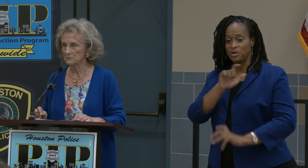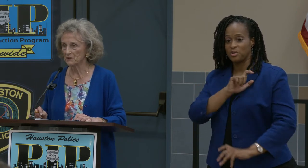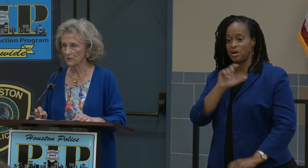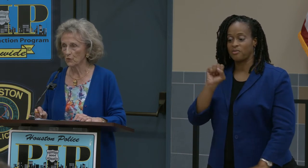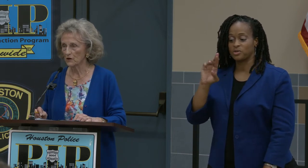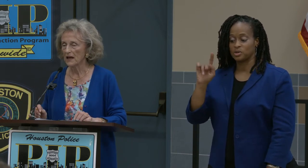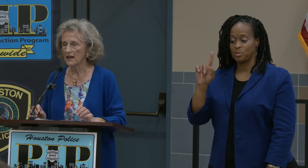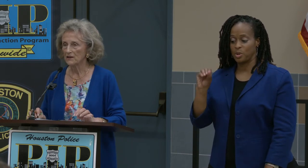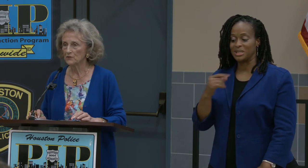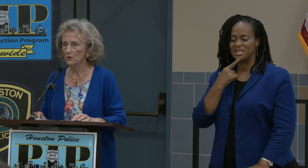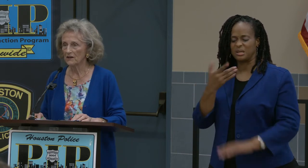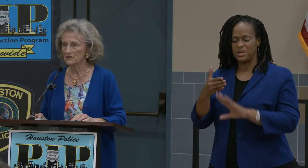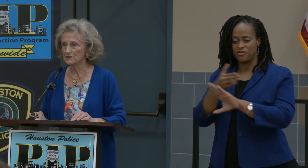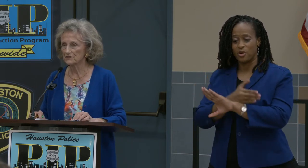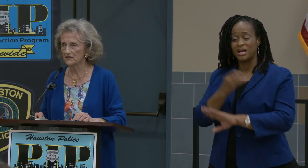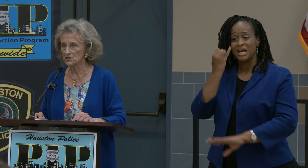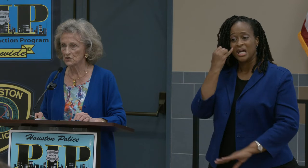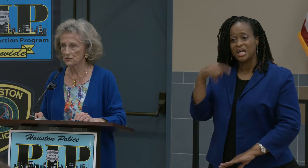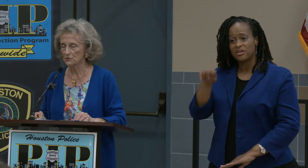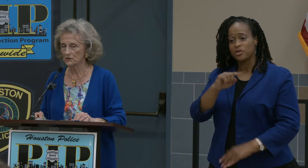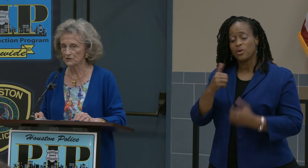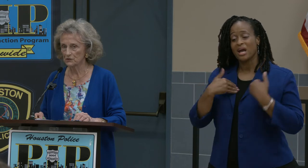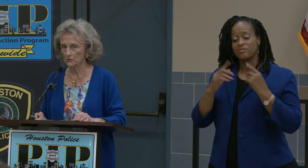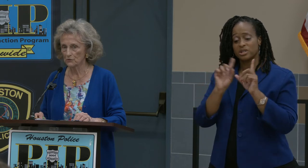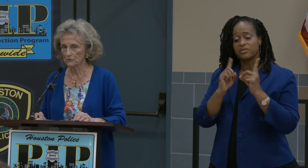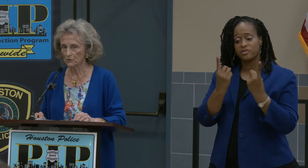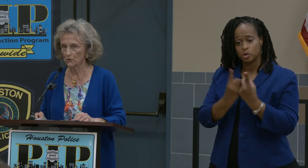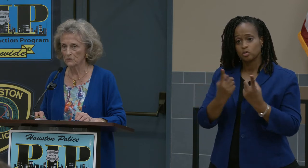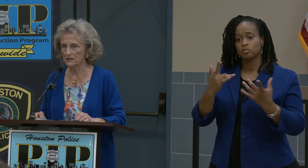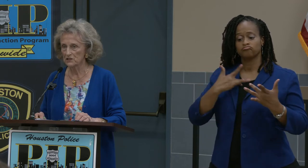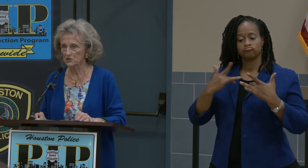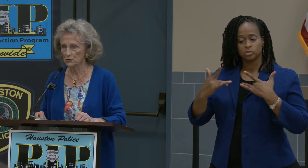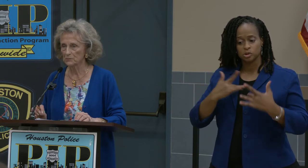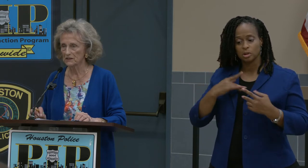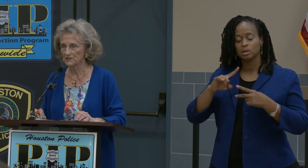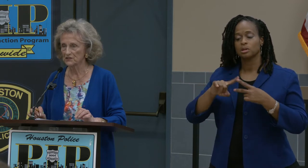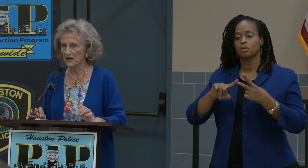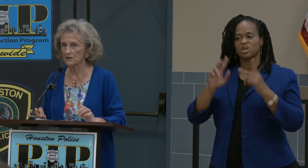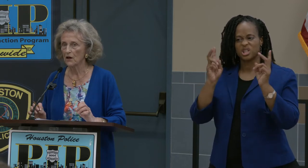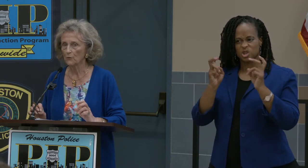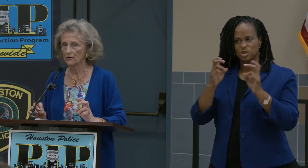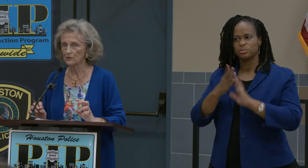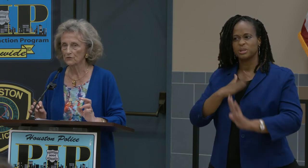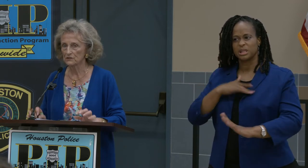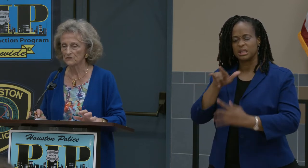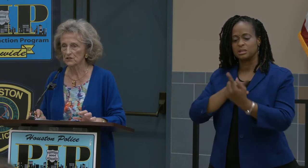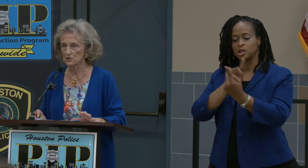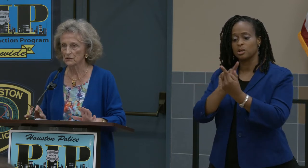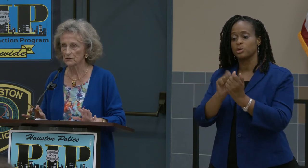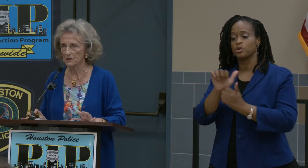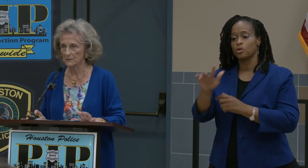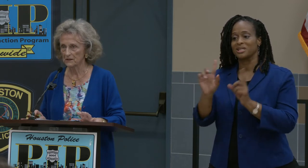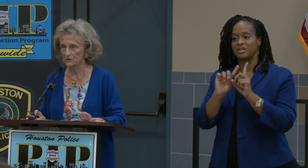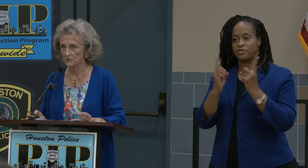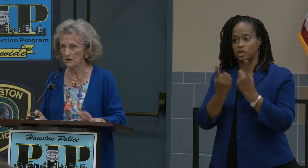before. If you have a divisional concern, or an issue, please get with your divisional commander.